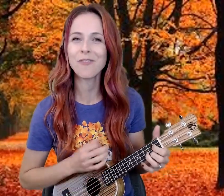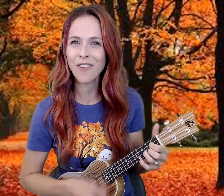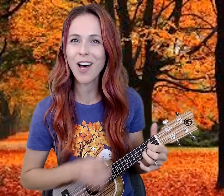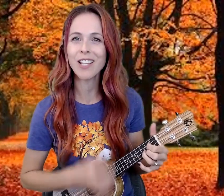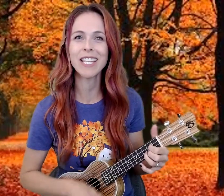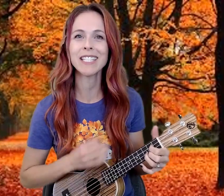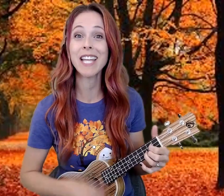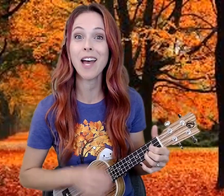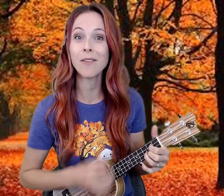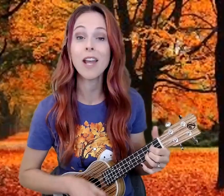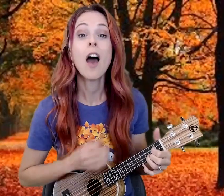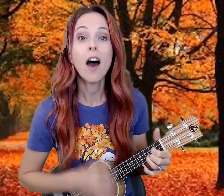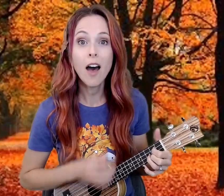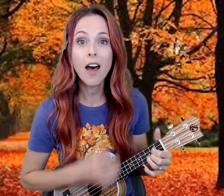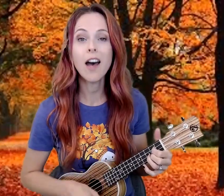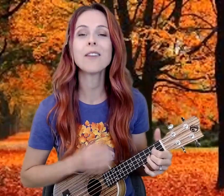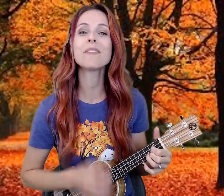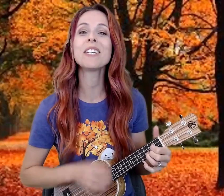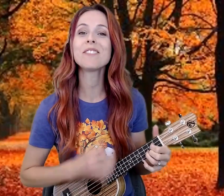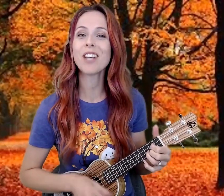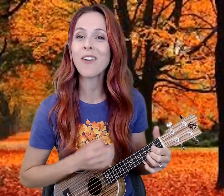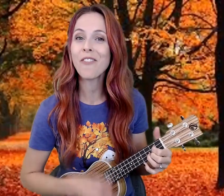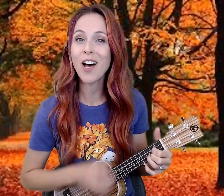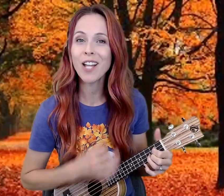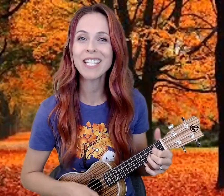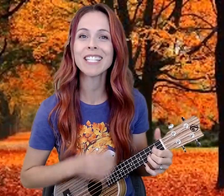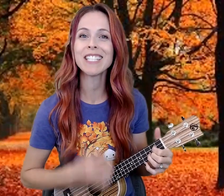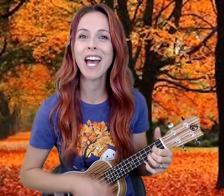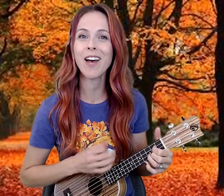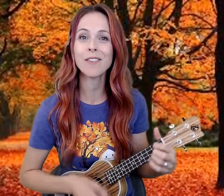falling down Autumn leaves are falling down,